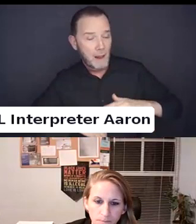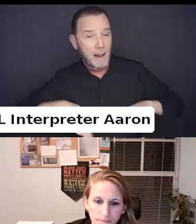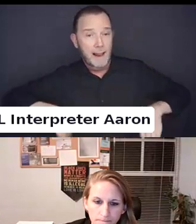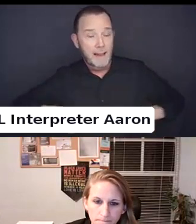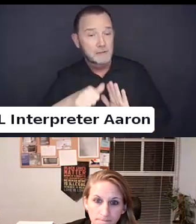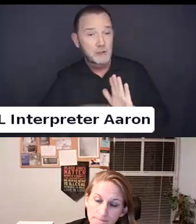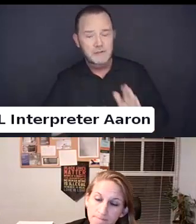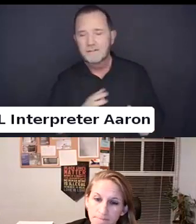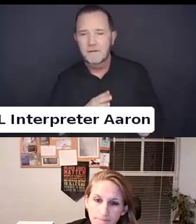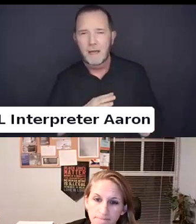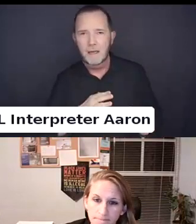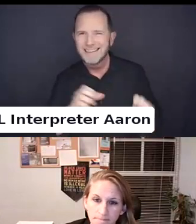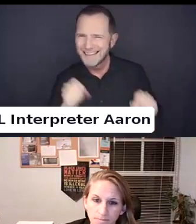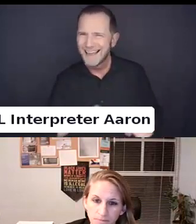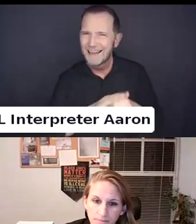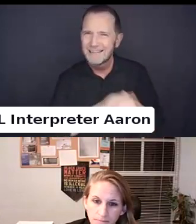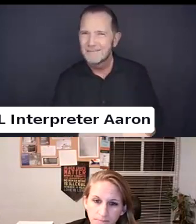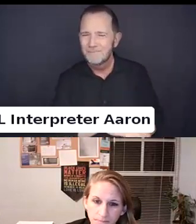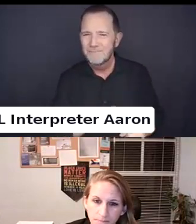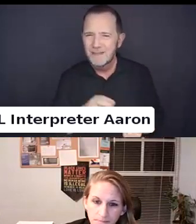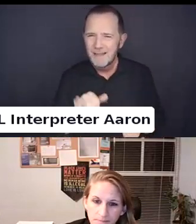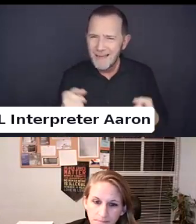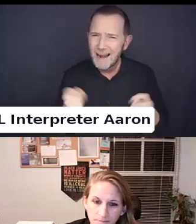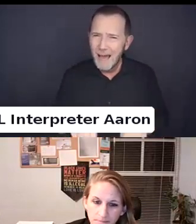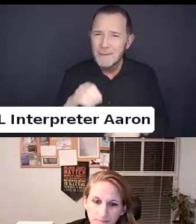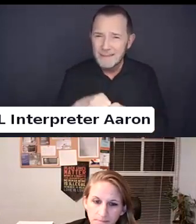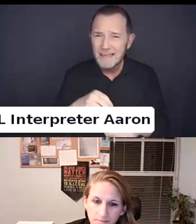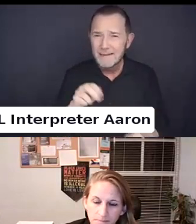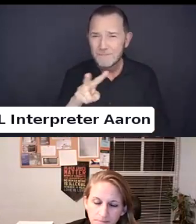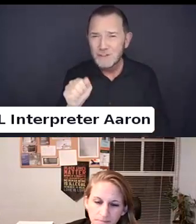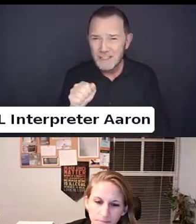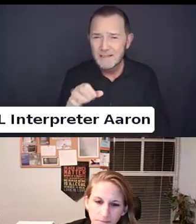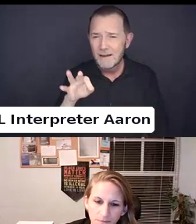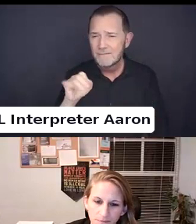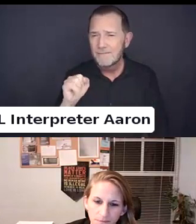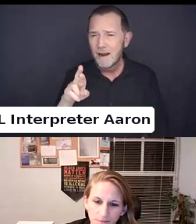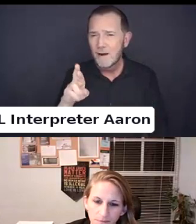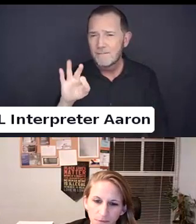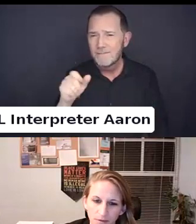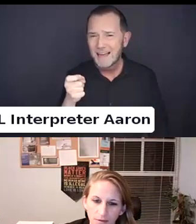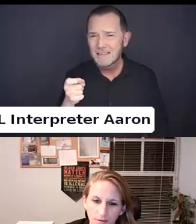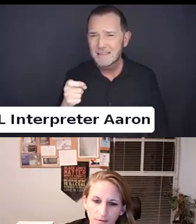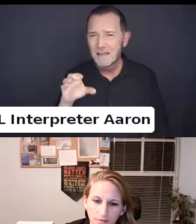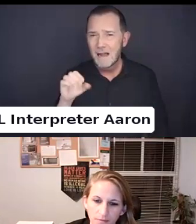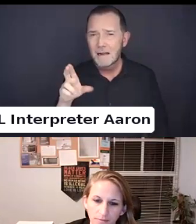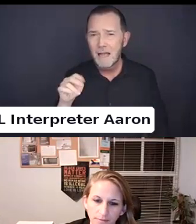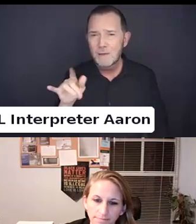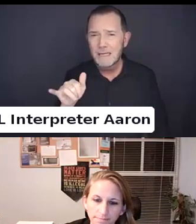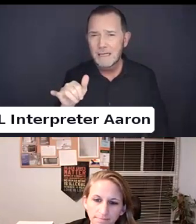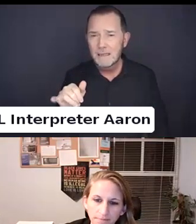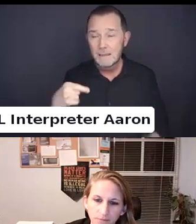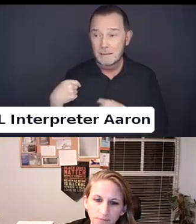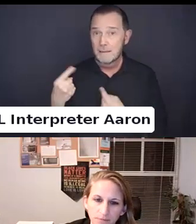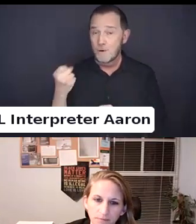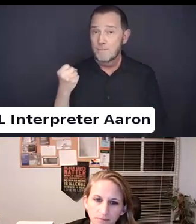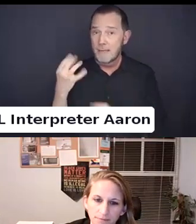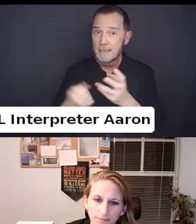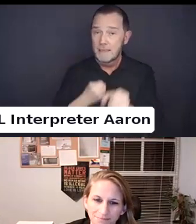In Fairfax County of all places which for a number of years has been essentially the